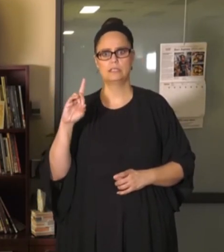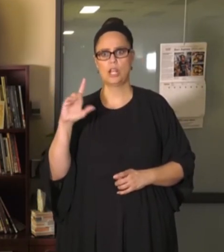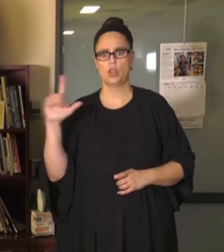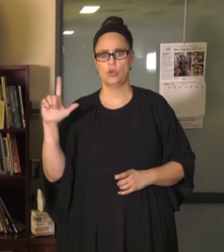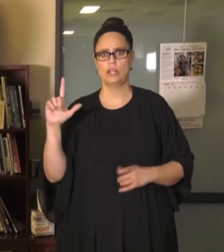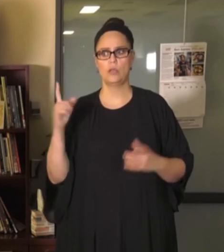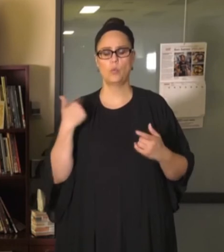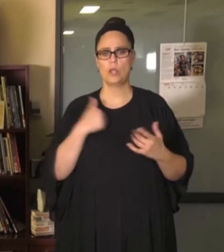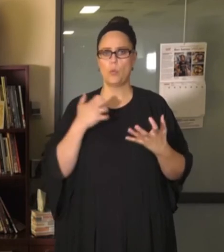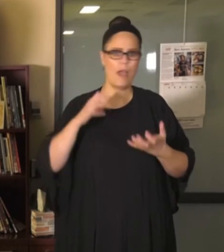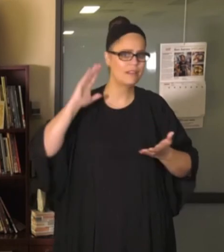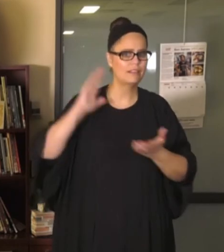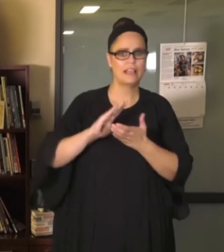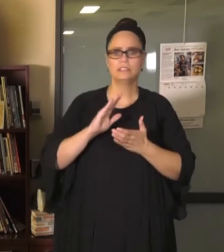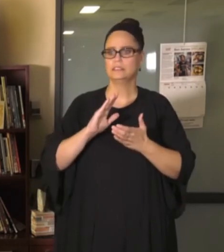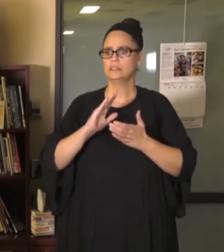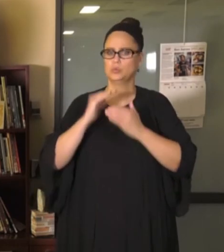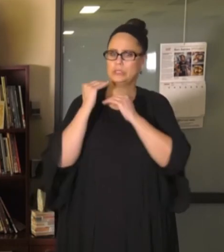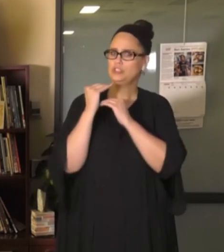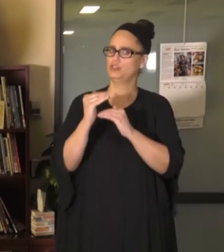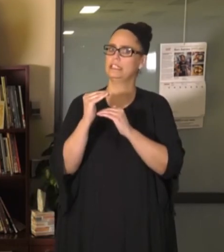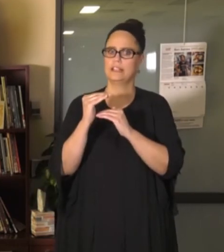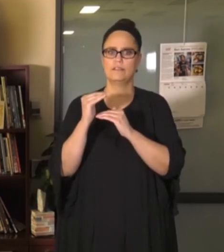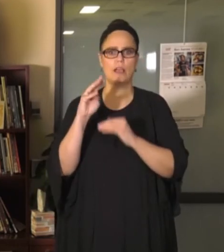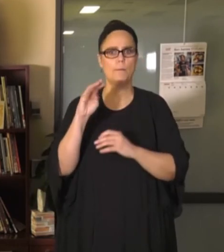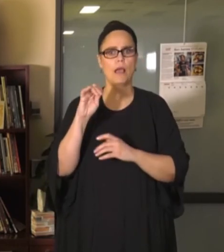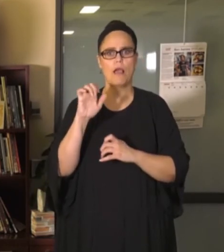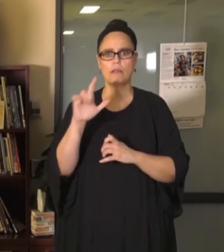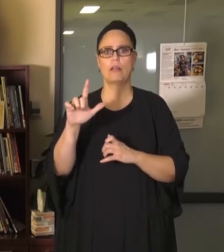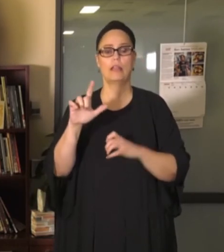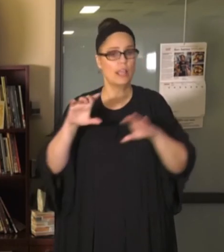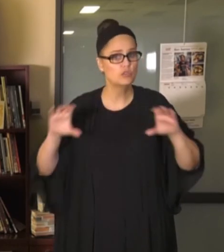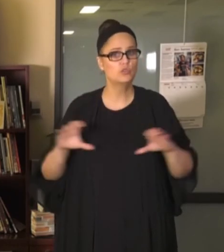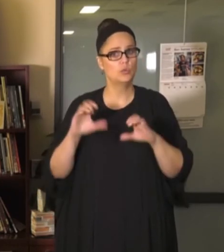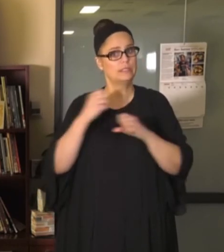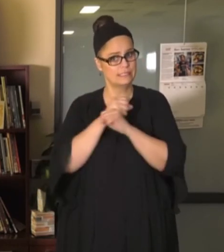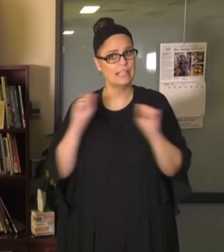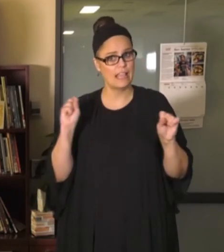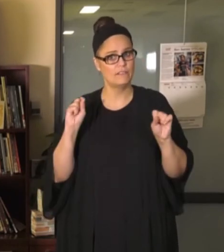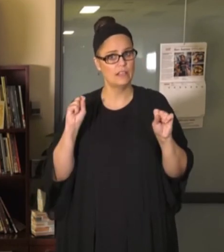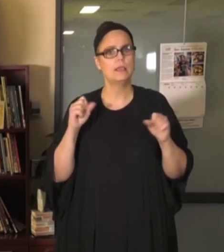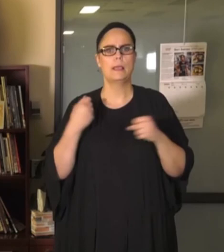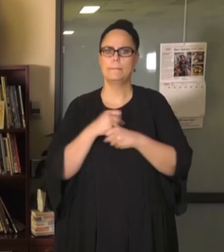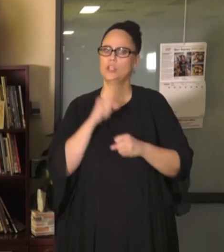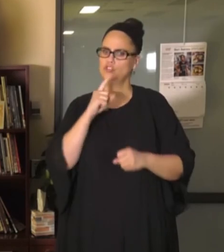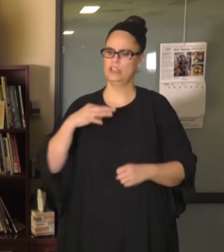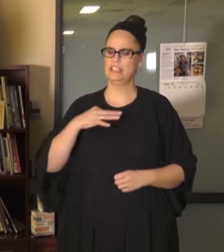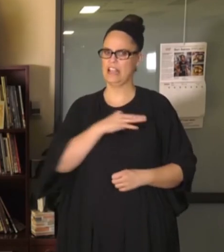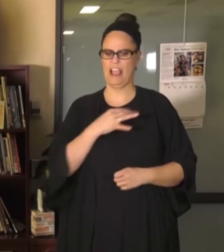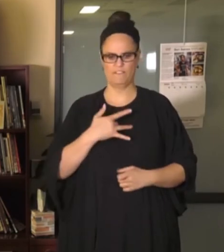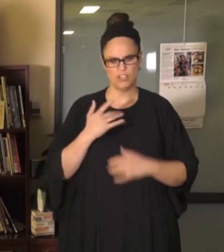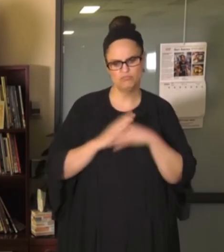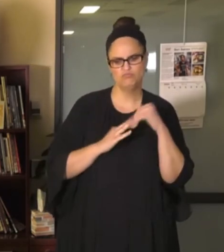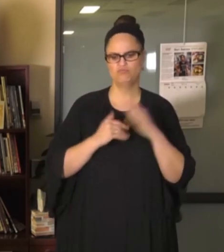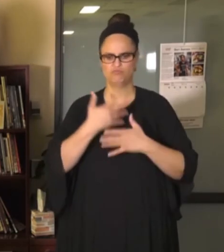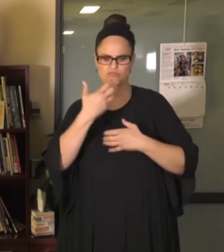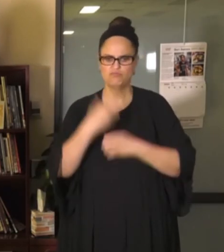to do it well, to be able to do it safely, and to make sure that they have the confidence to do it before we have students coming back.